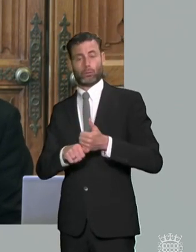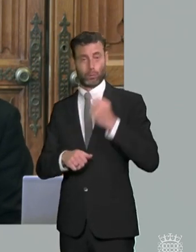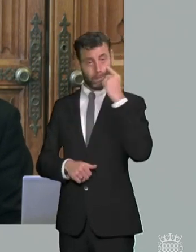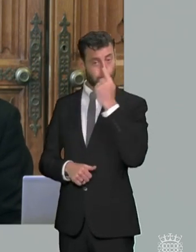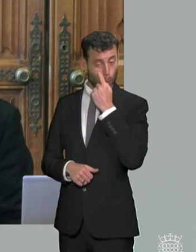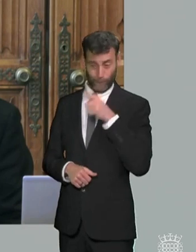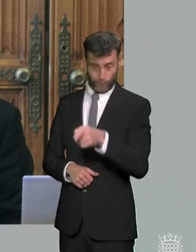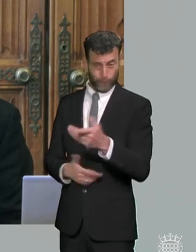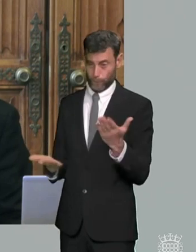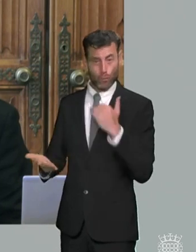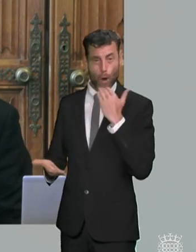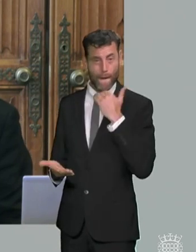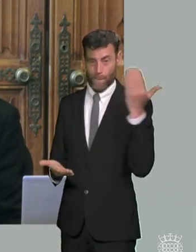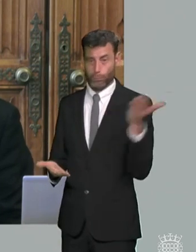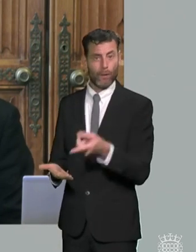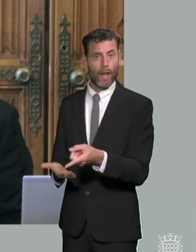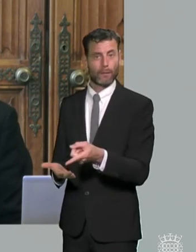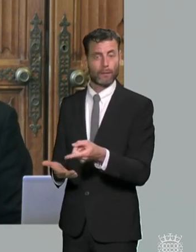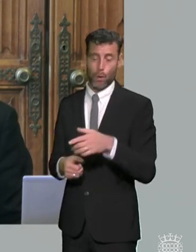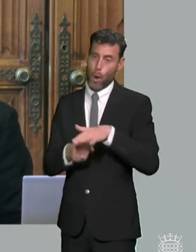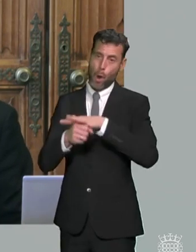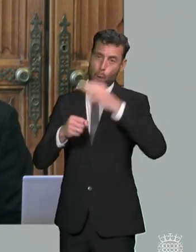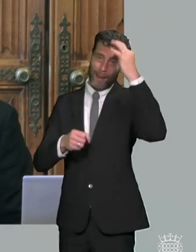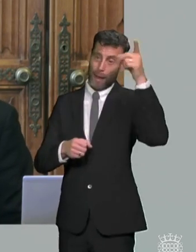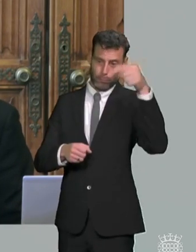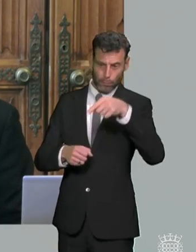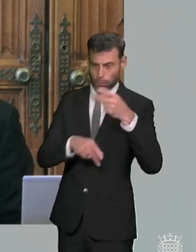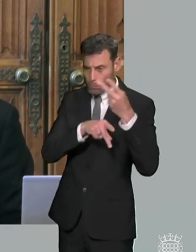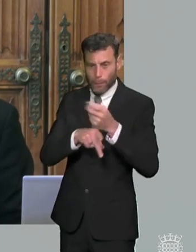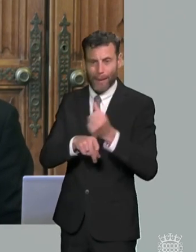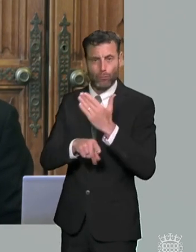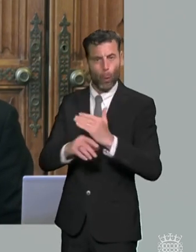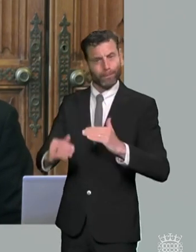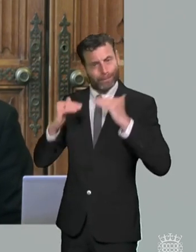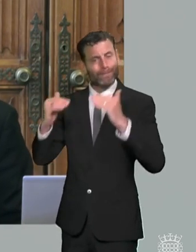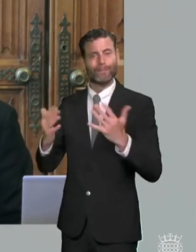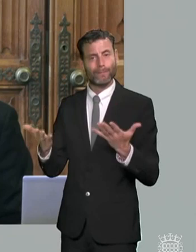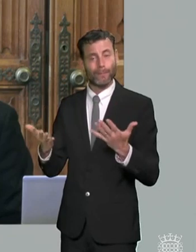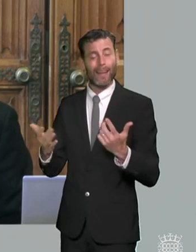they felt that local councils weren't doing their job properly a helpline to contact the dfe um what